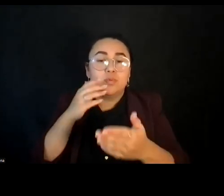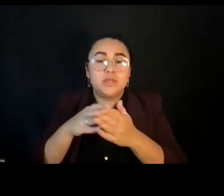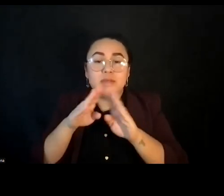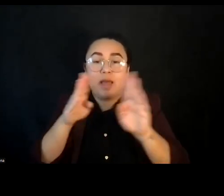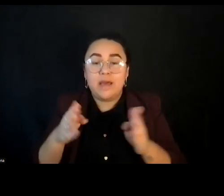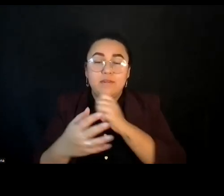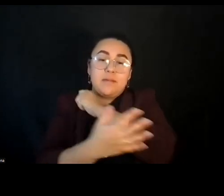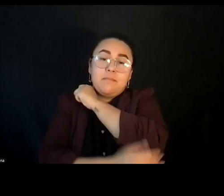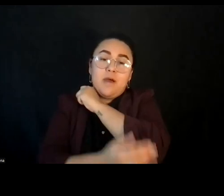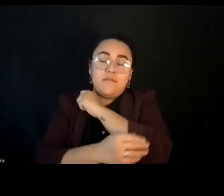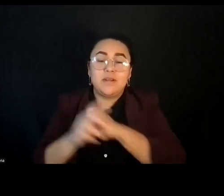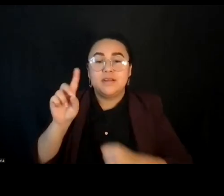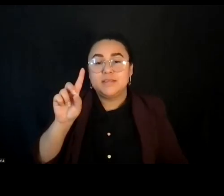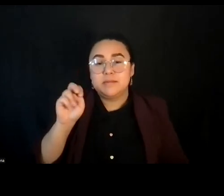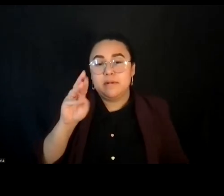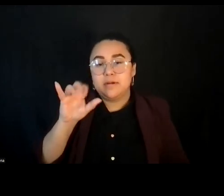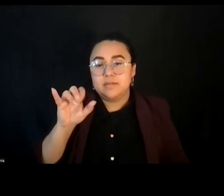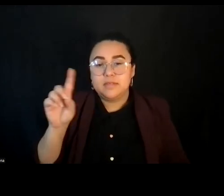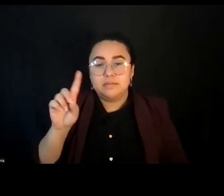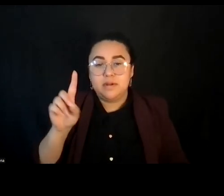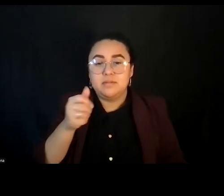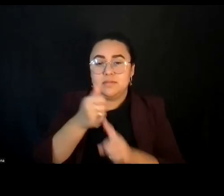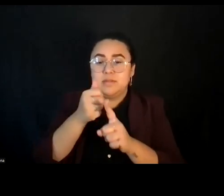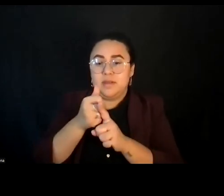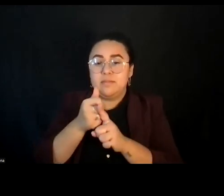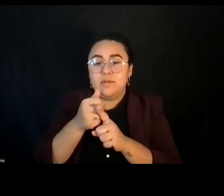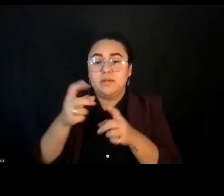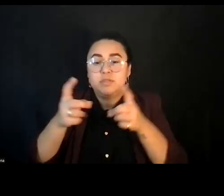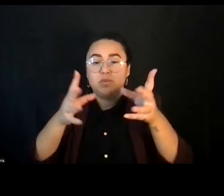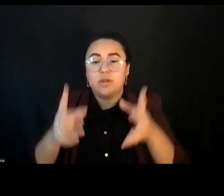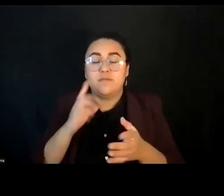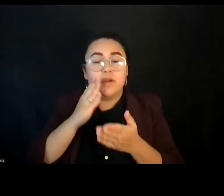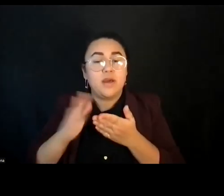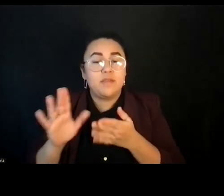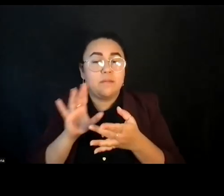He is the director of the Othering and Belonging Institute at the University of California,